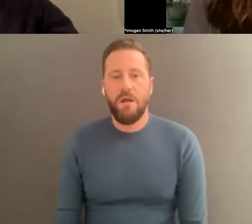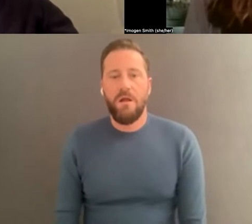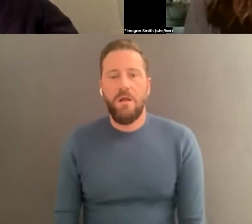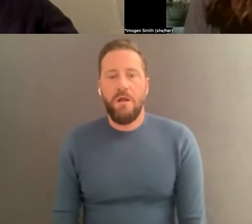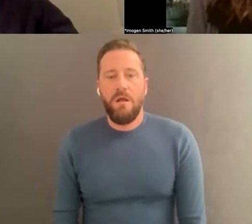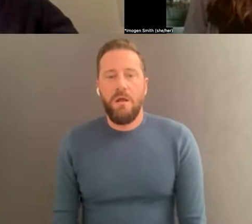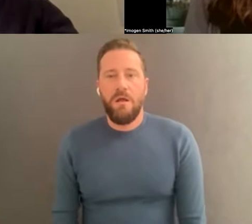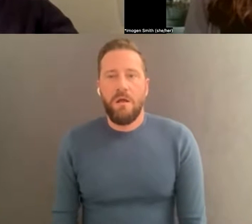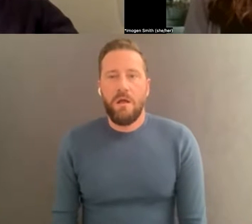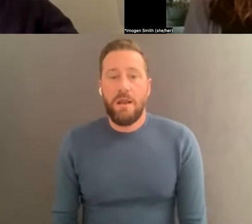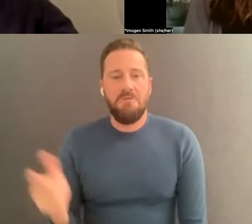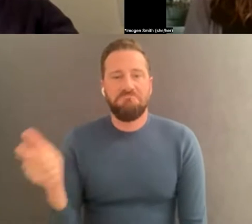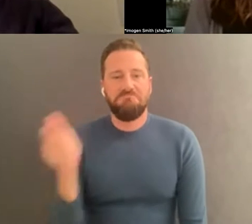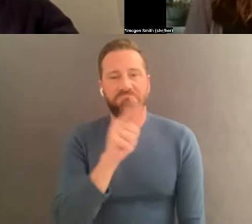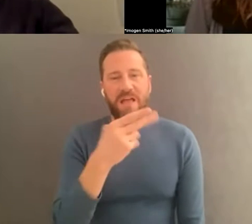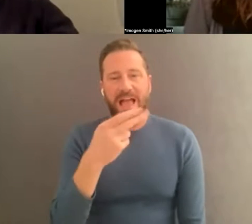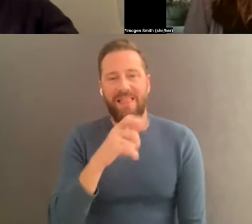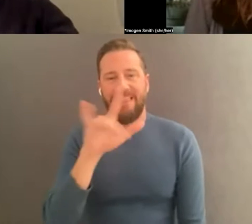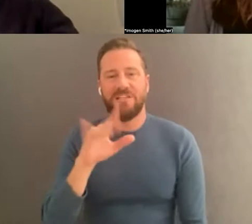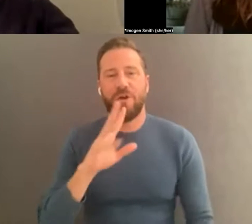new documentation.